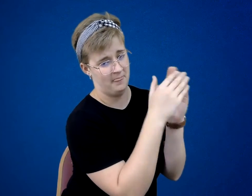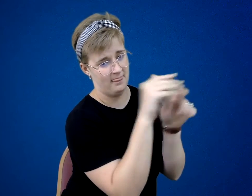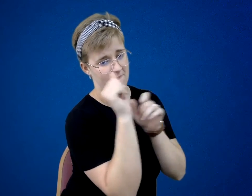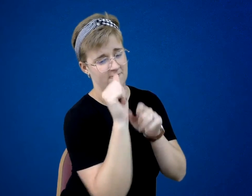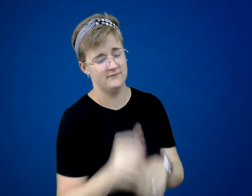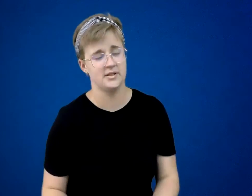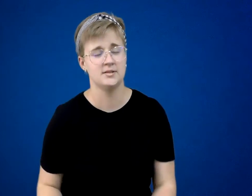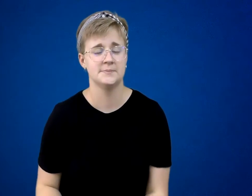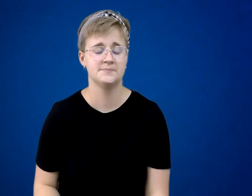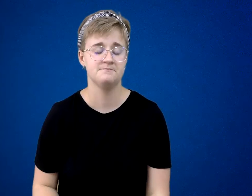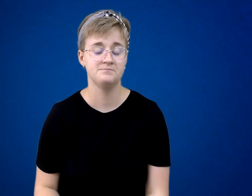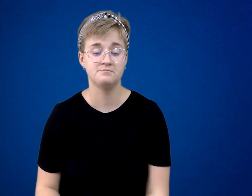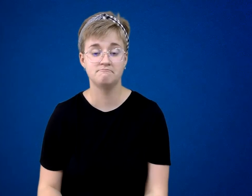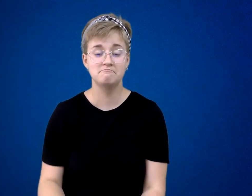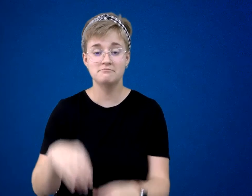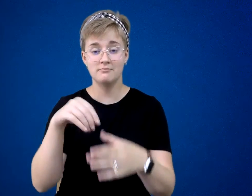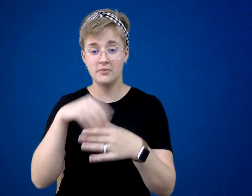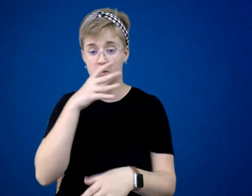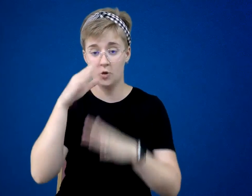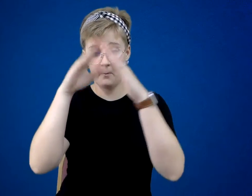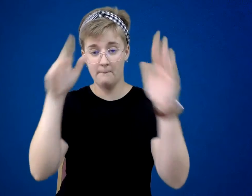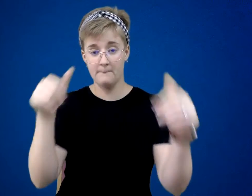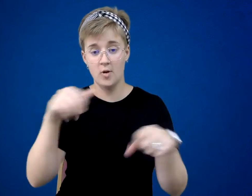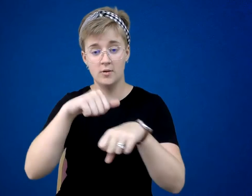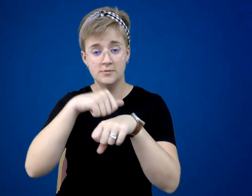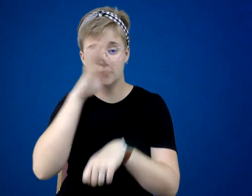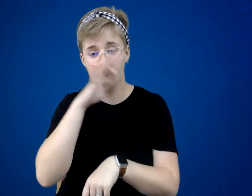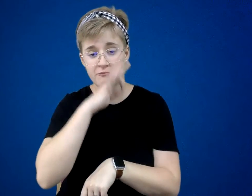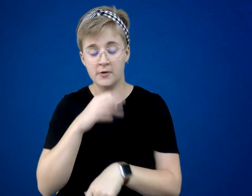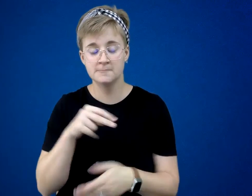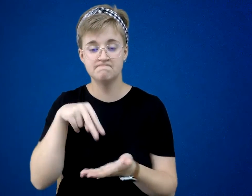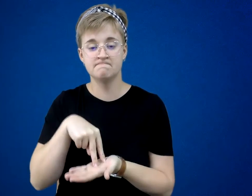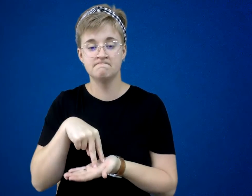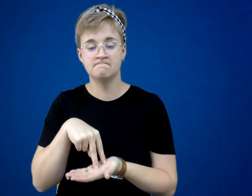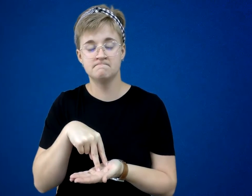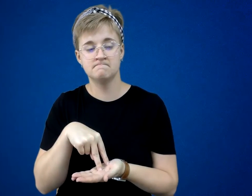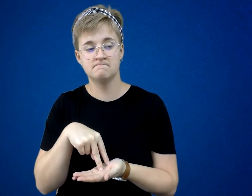In the barn, Stone Fox stood unmoving for another moment; then he reached out with one